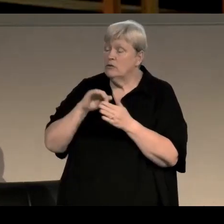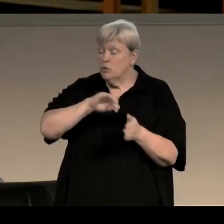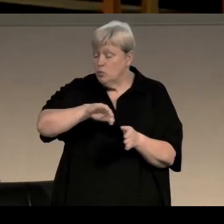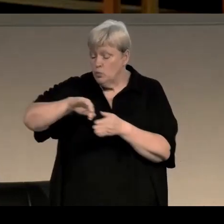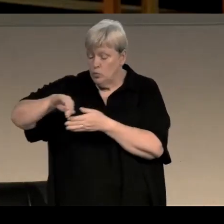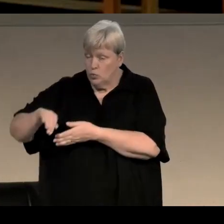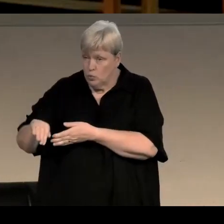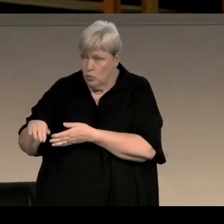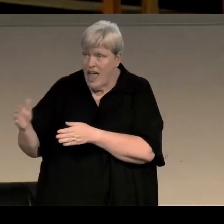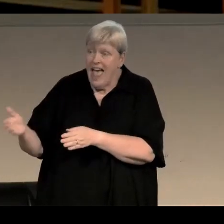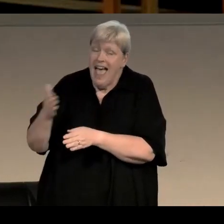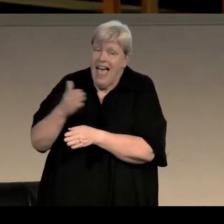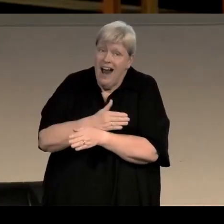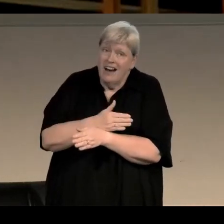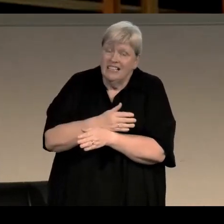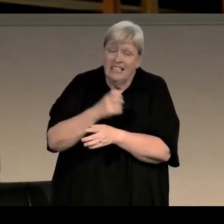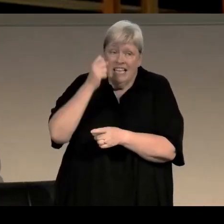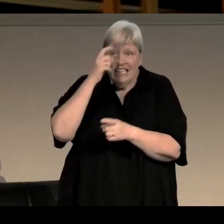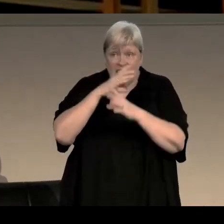what some of the early inspirations for your own writing were,